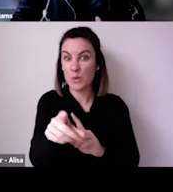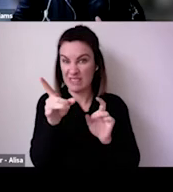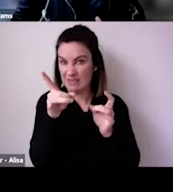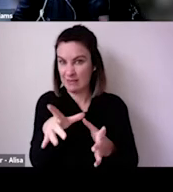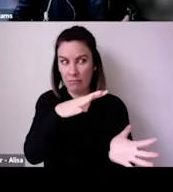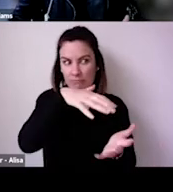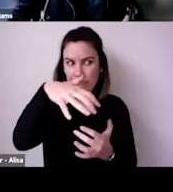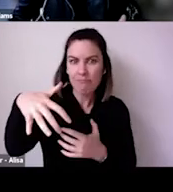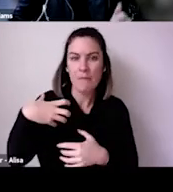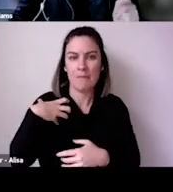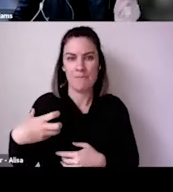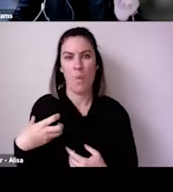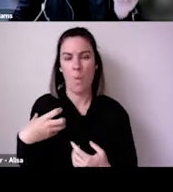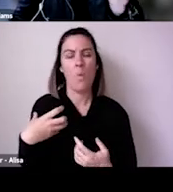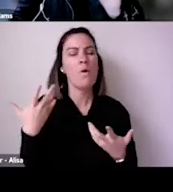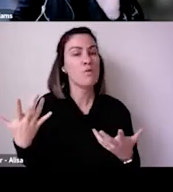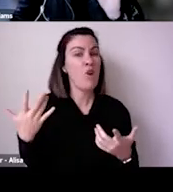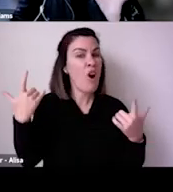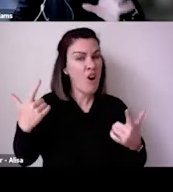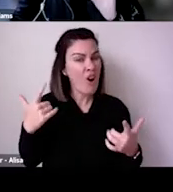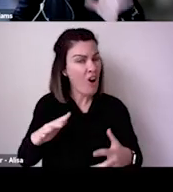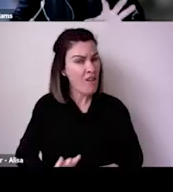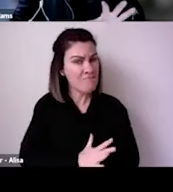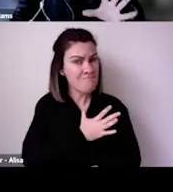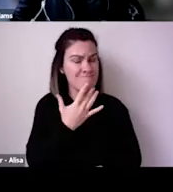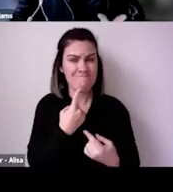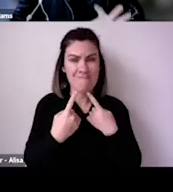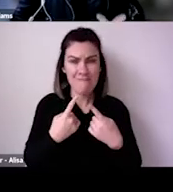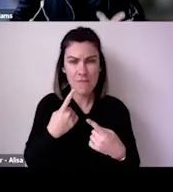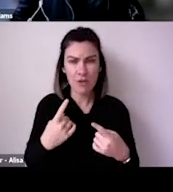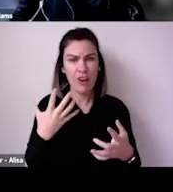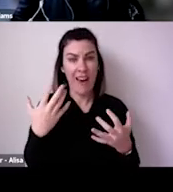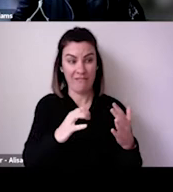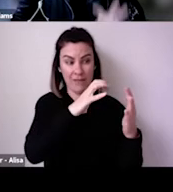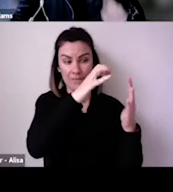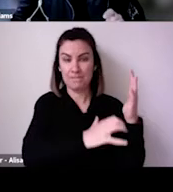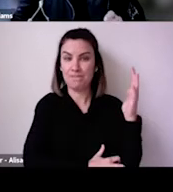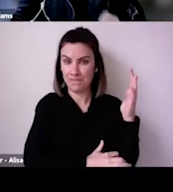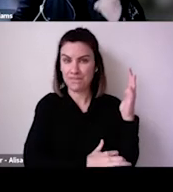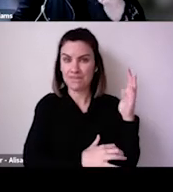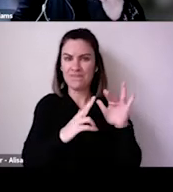discussion with Alan and Megan about what's happening in the US right now and what we can learn from each other.